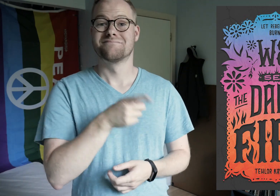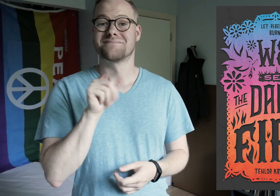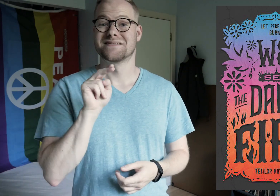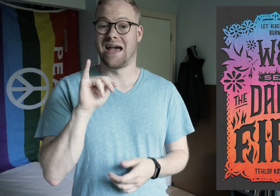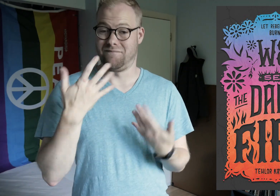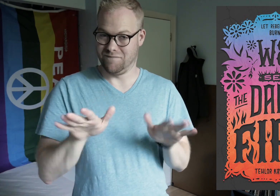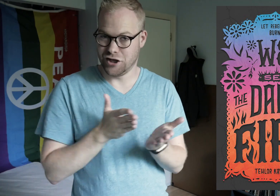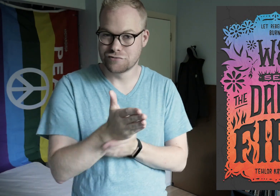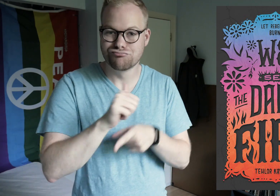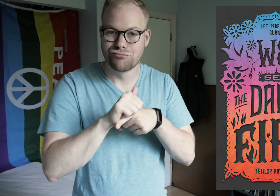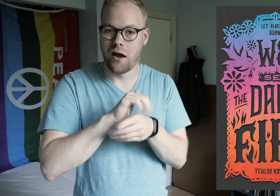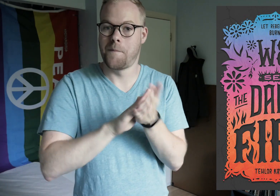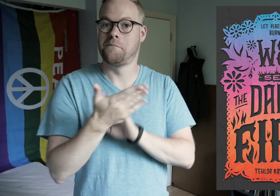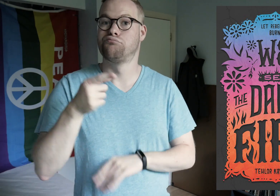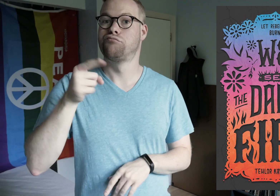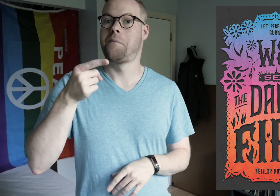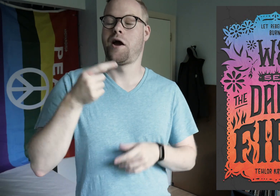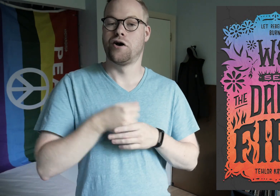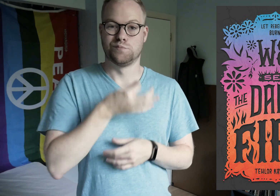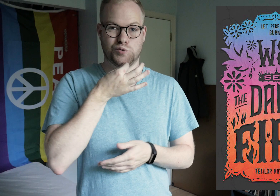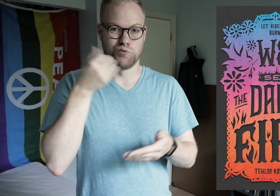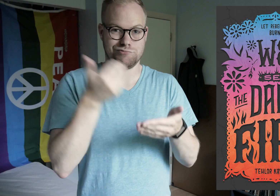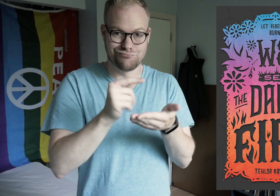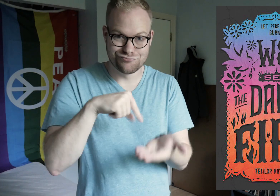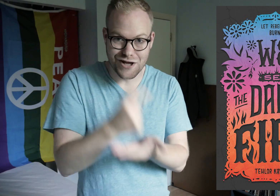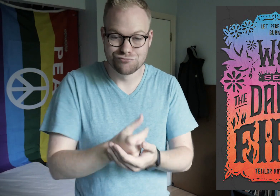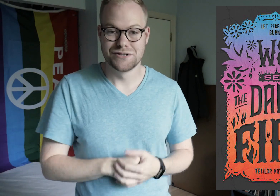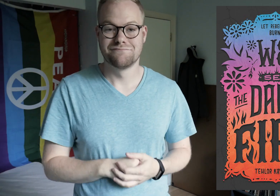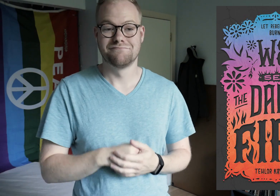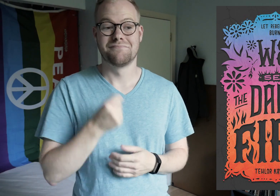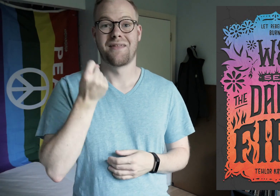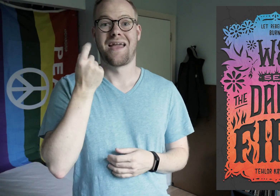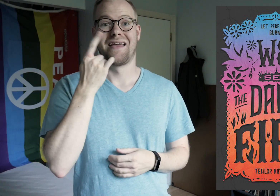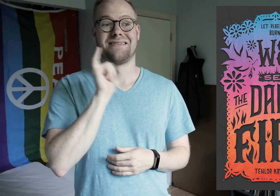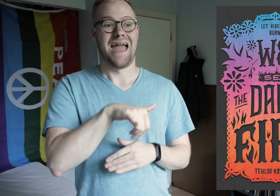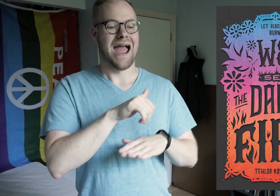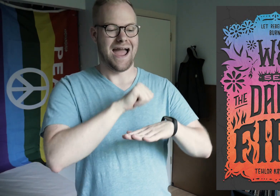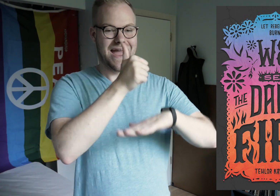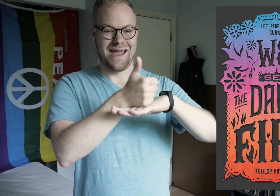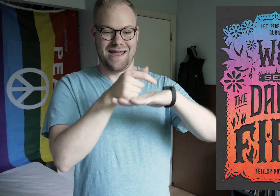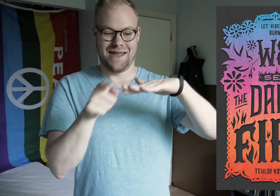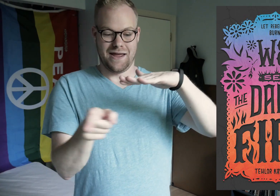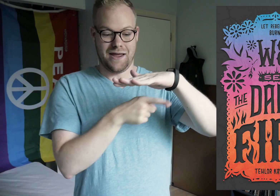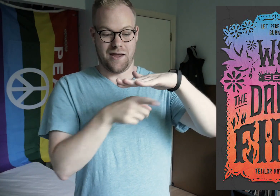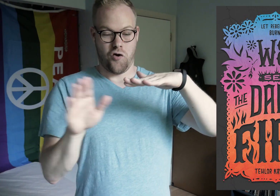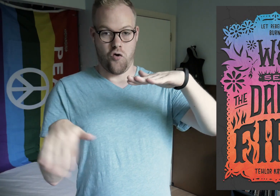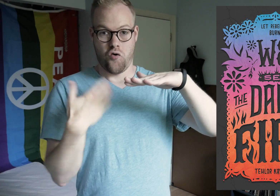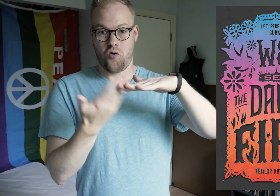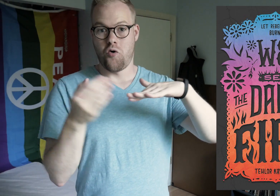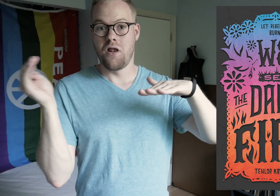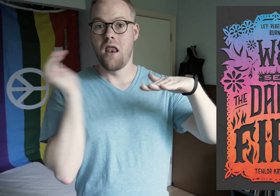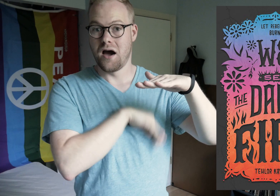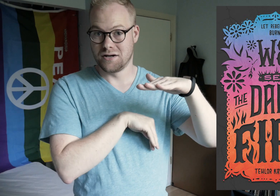Dani has gone through the training to become a Primera and is just about to graduate, but it’s all based on lies.